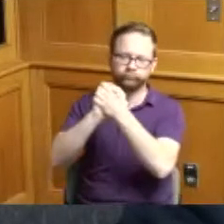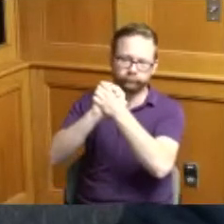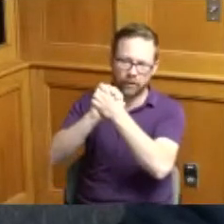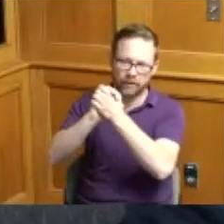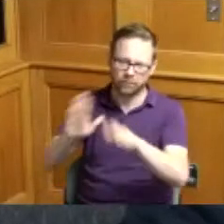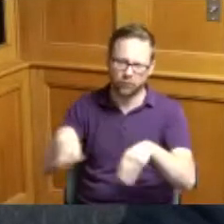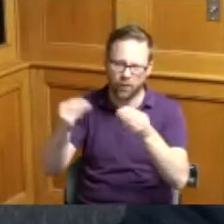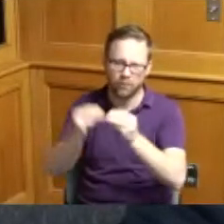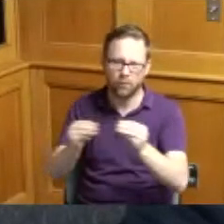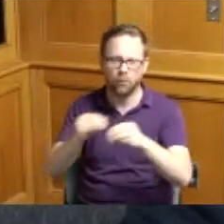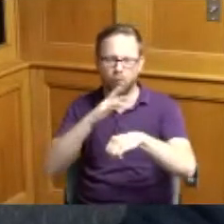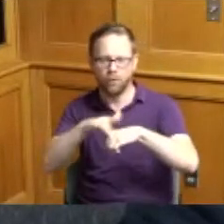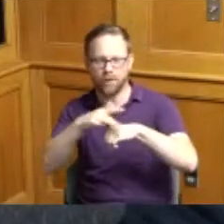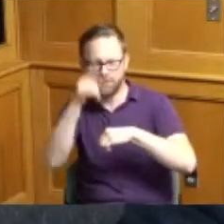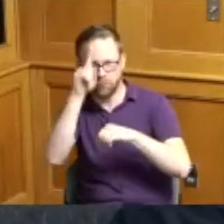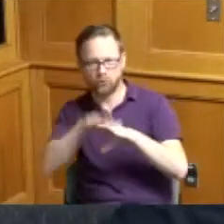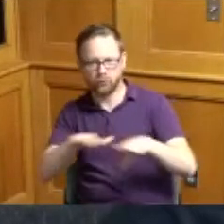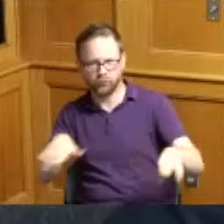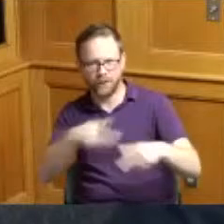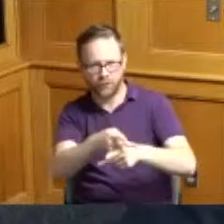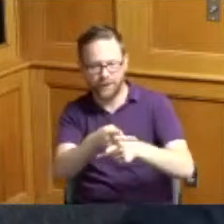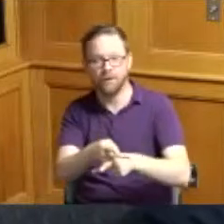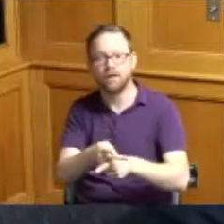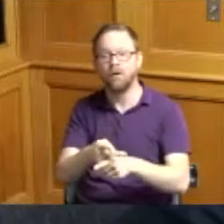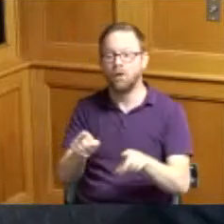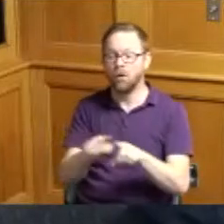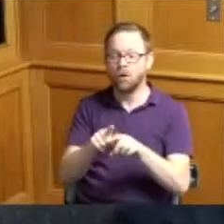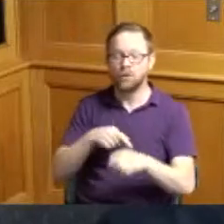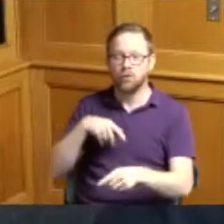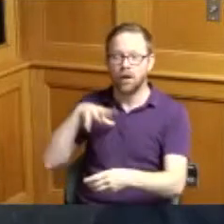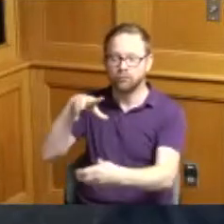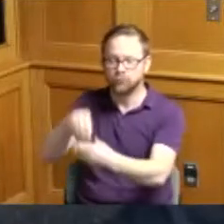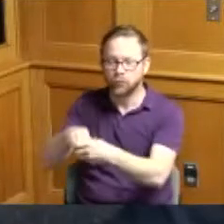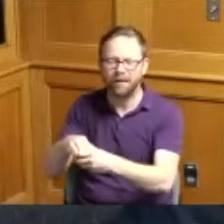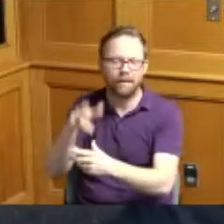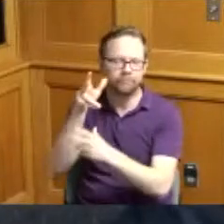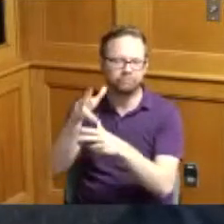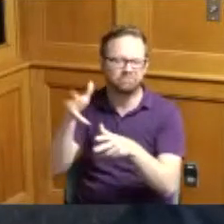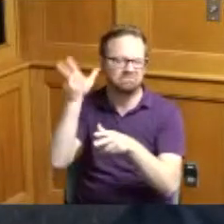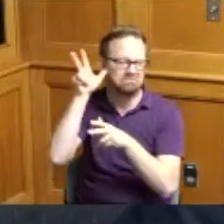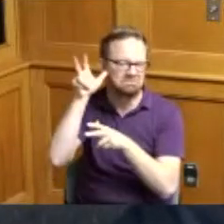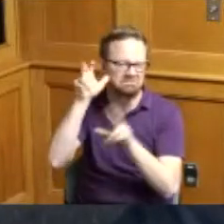and I also participated in a listening session over at Cincinnati State they are trying or